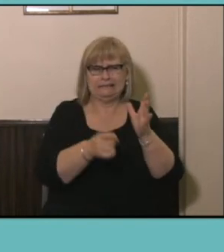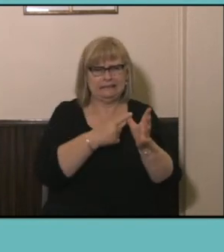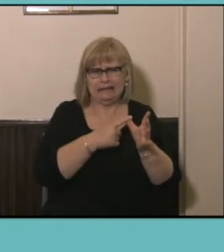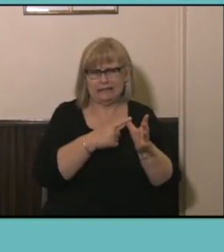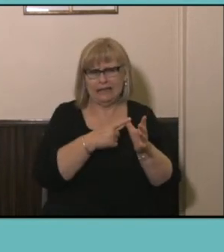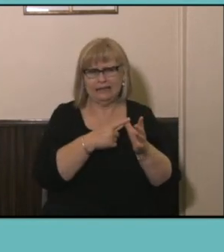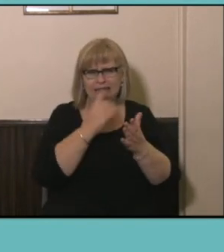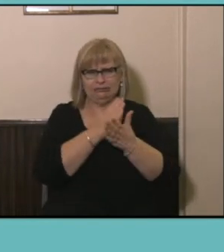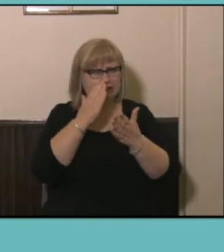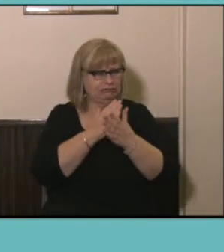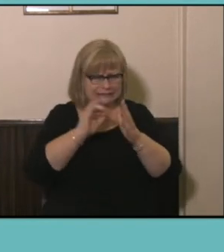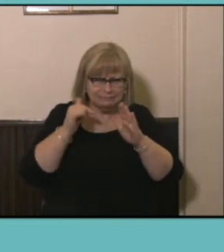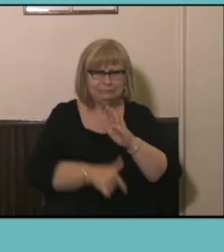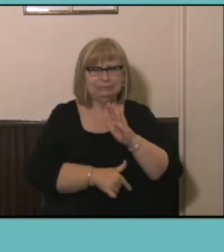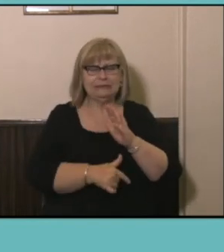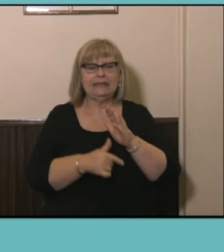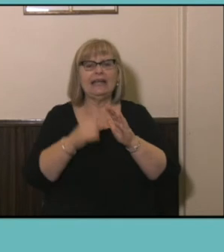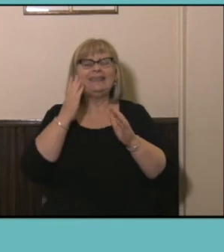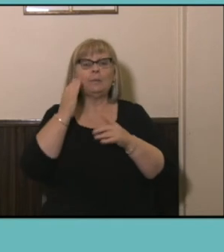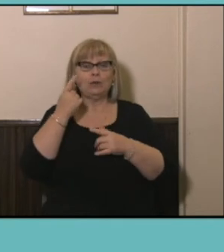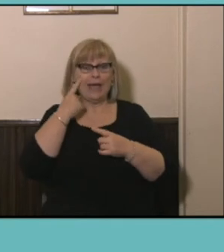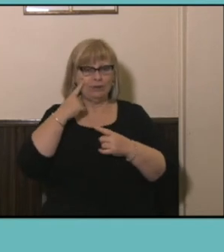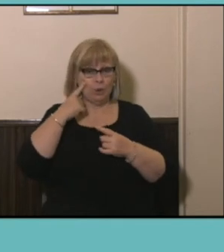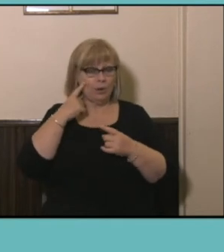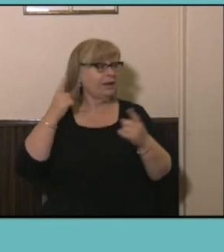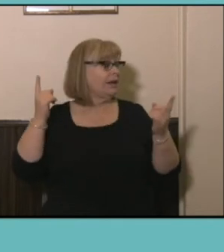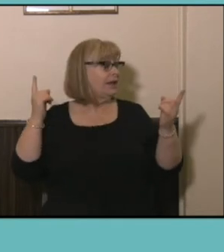Data. And when you look at a finer level of detail, the growth that you can see is